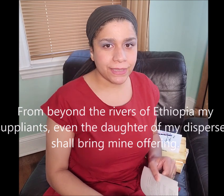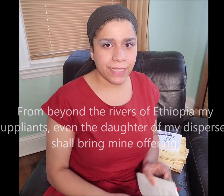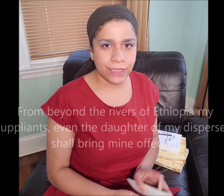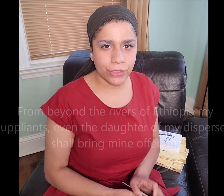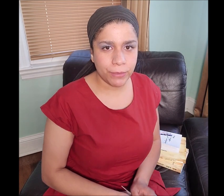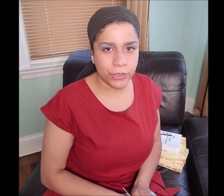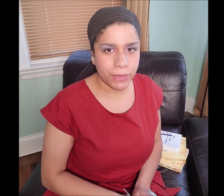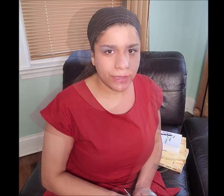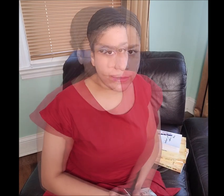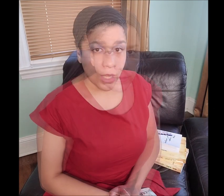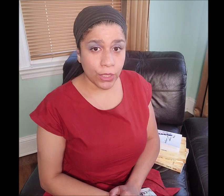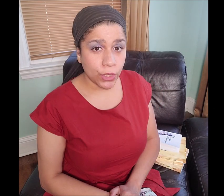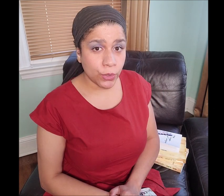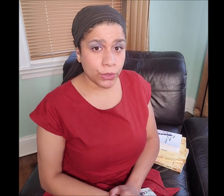What does that scripture mean?